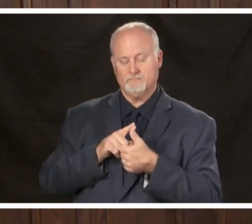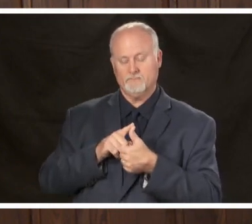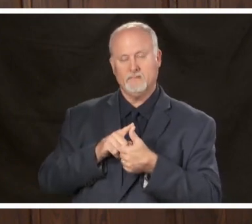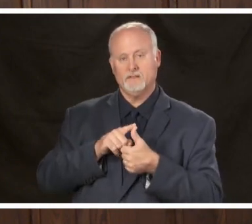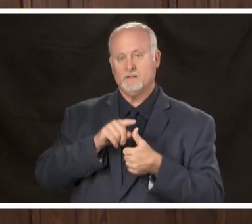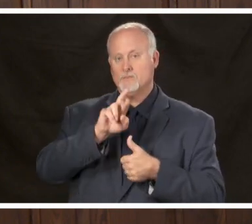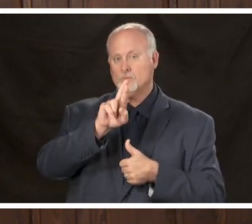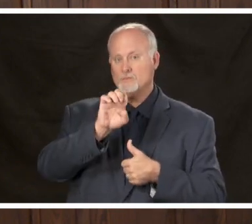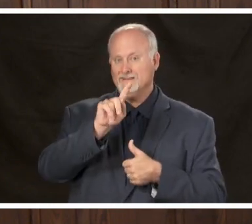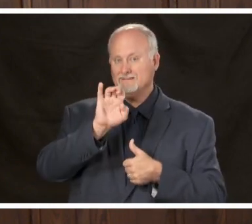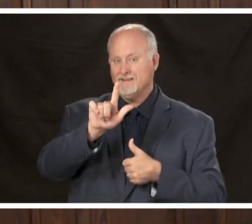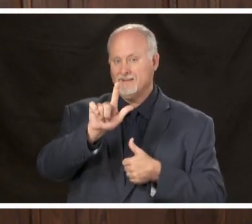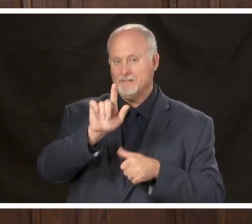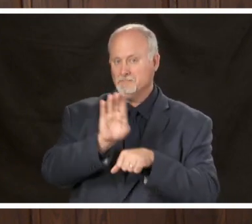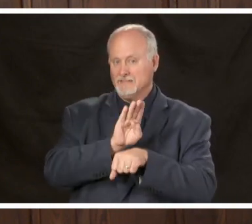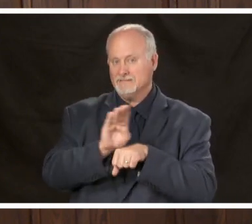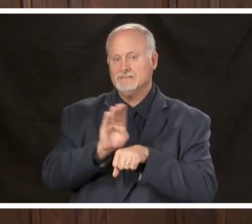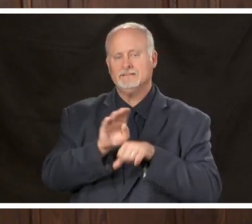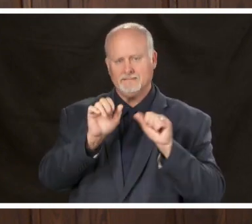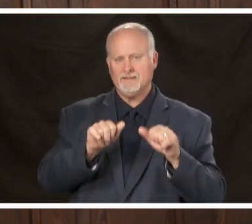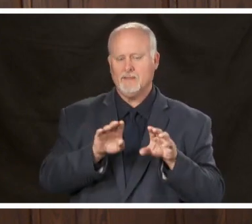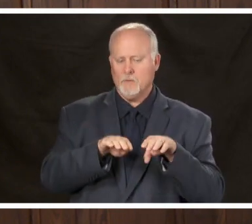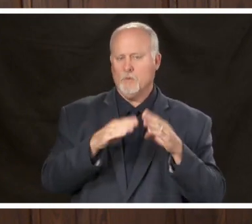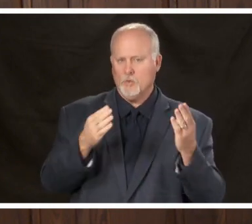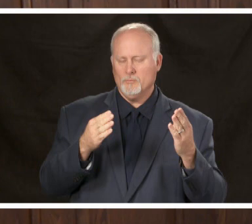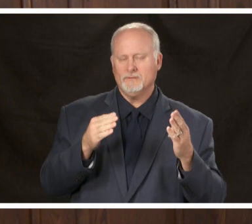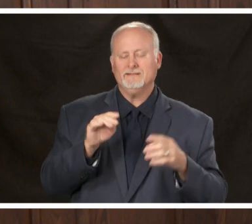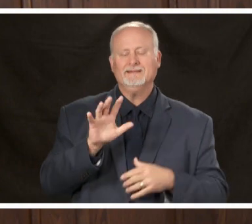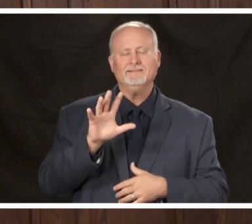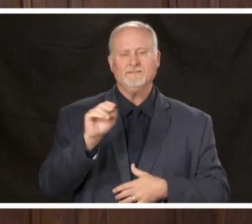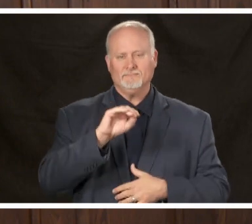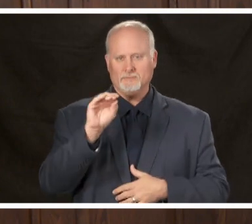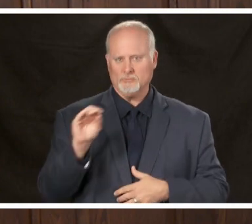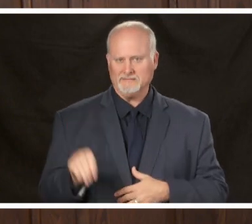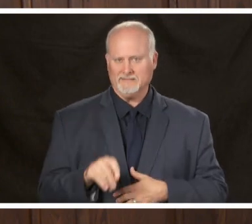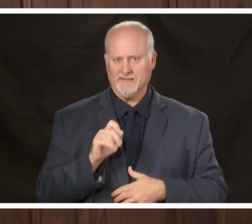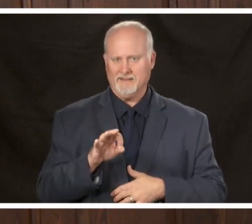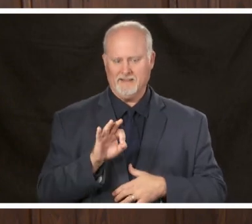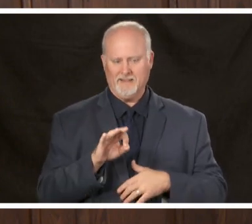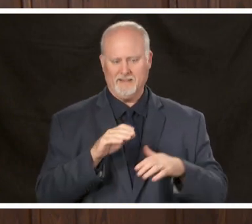businesses can open at half of the normal allowable occupancy while social